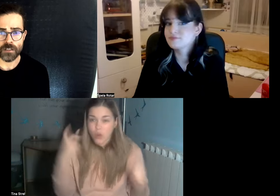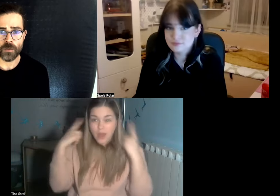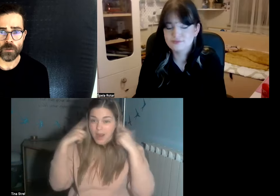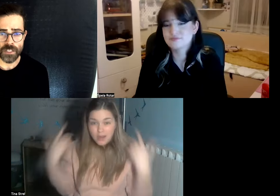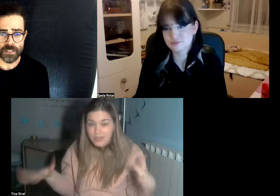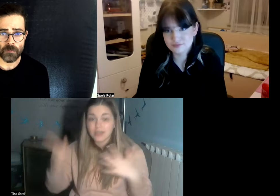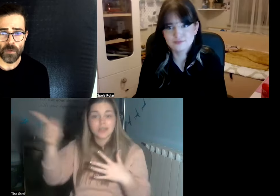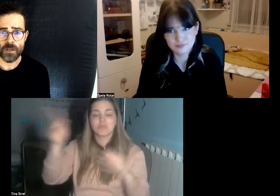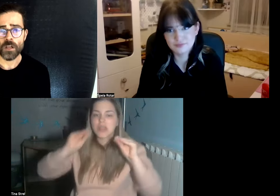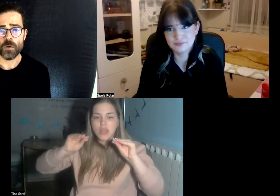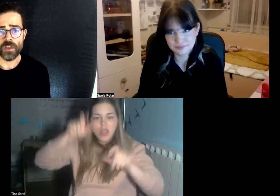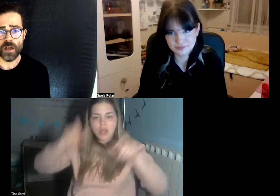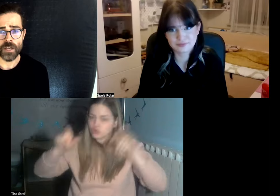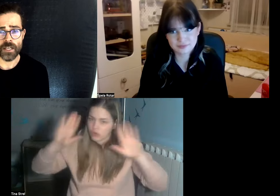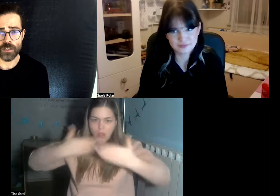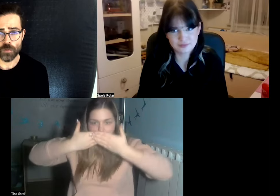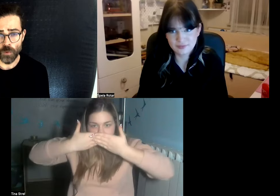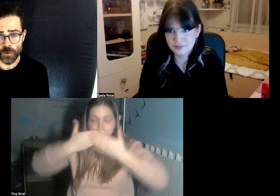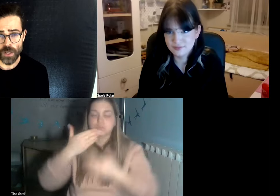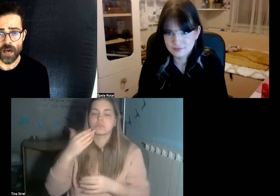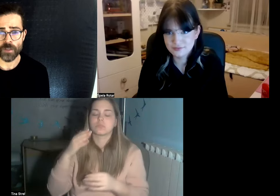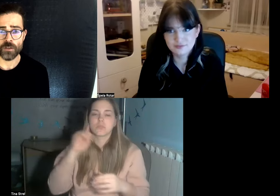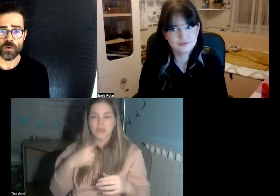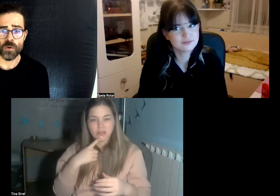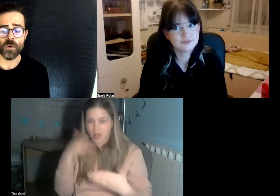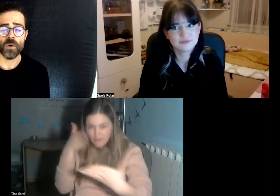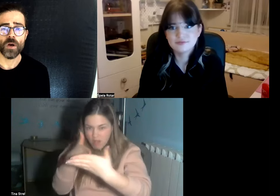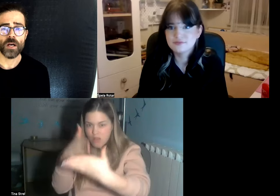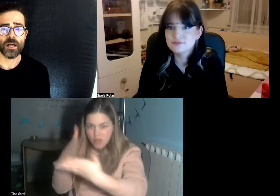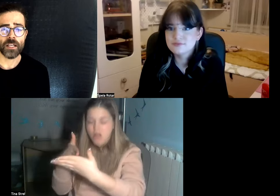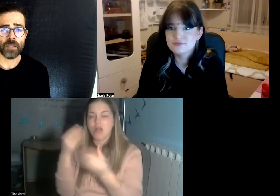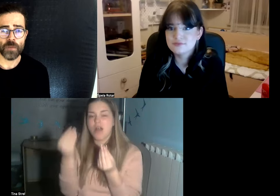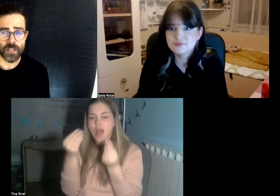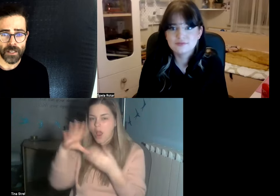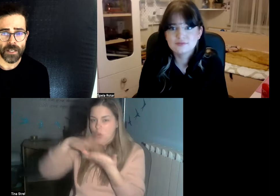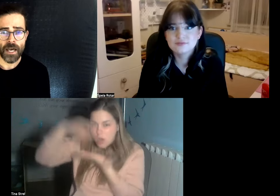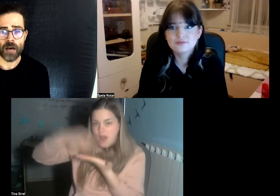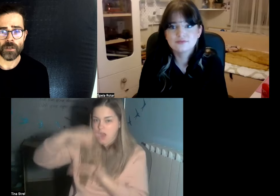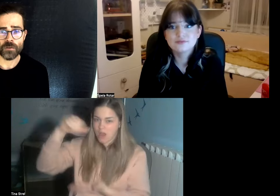school system without any support having to do lip reading having